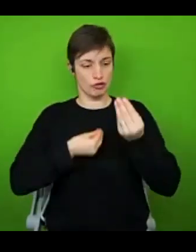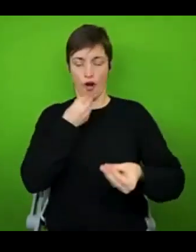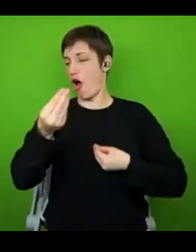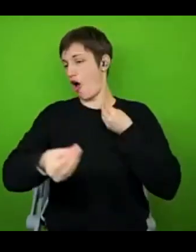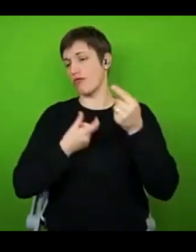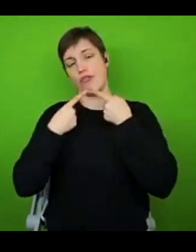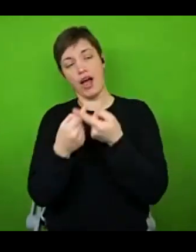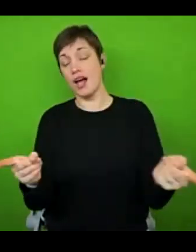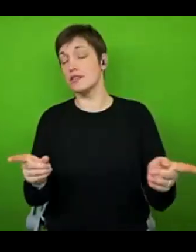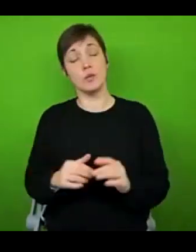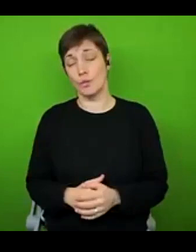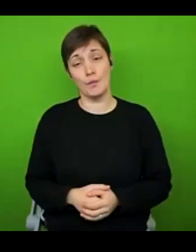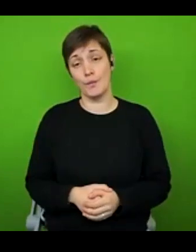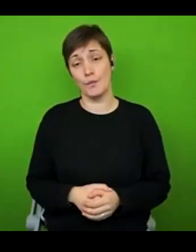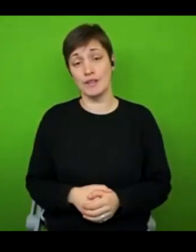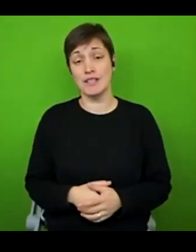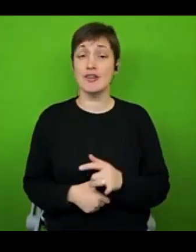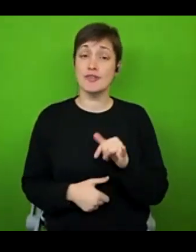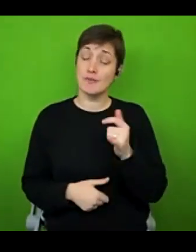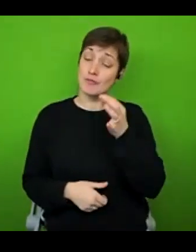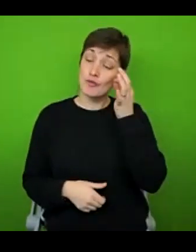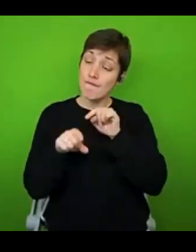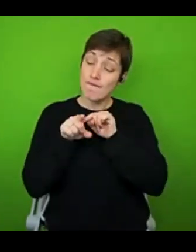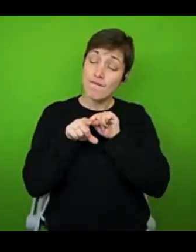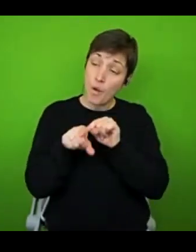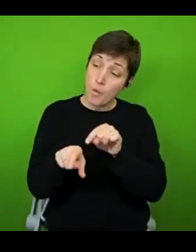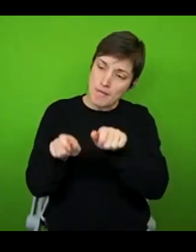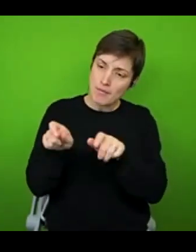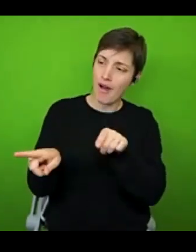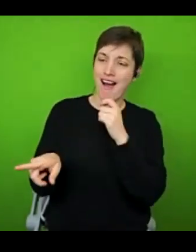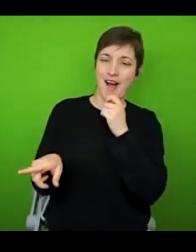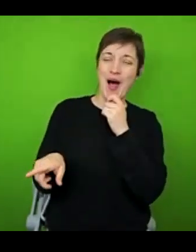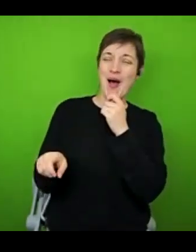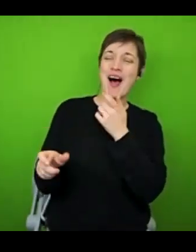Because sometimes even just following other people who make you smile, or who you can relate to, or you feel like